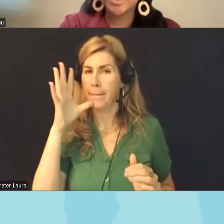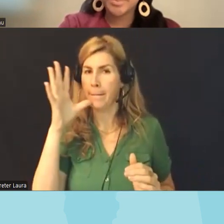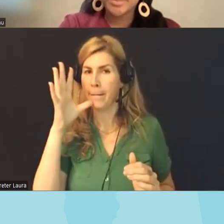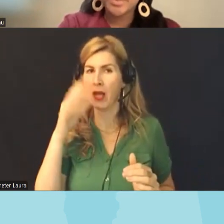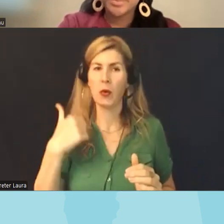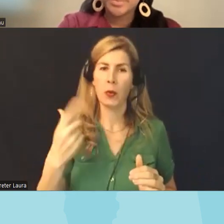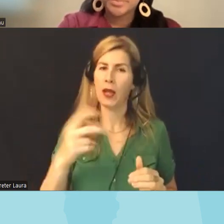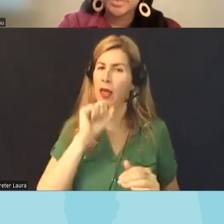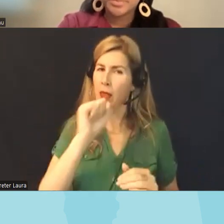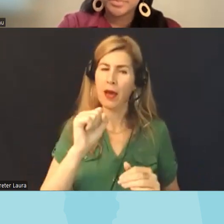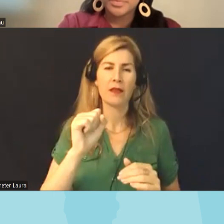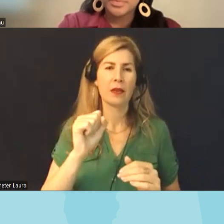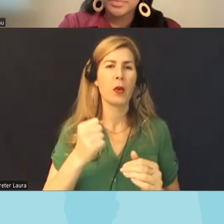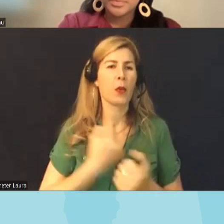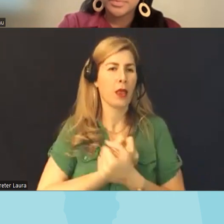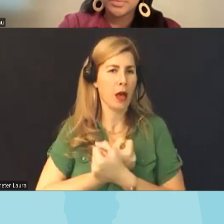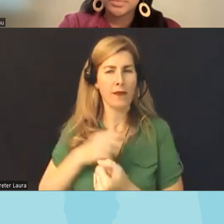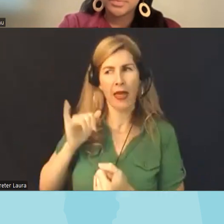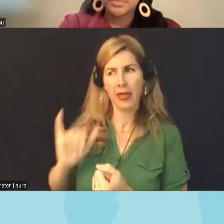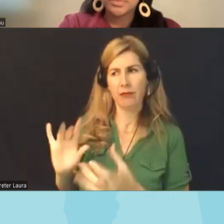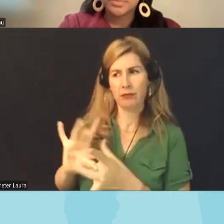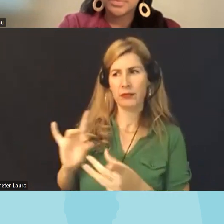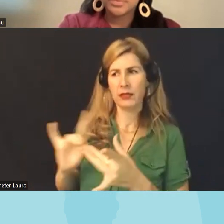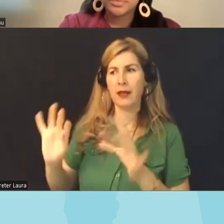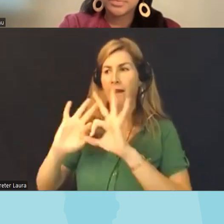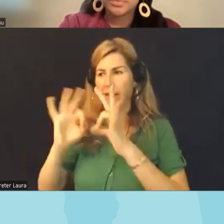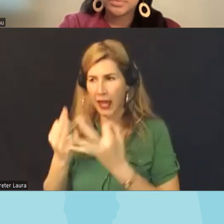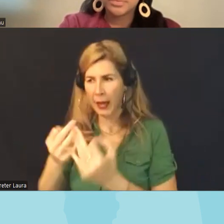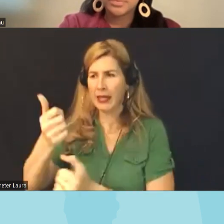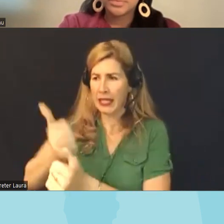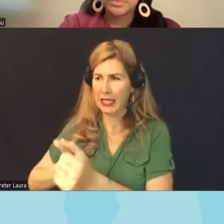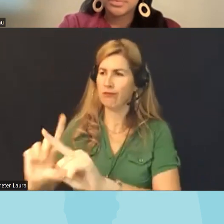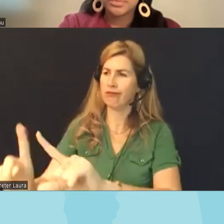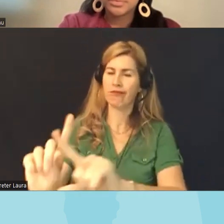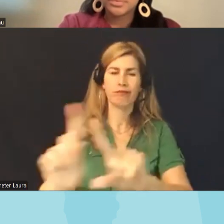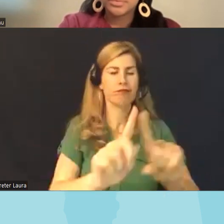book we love the messaging that all families are different um um but what really matters is that